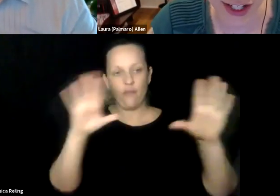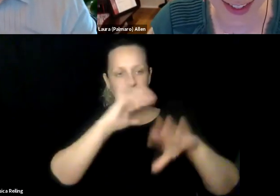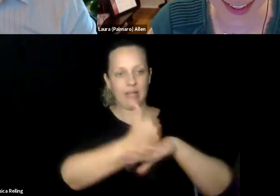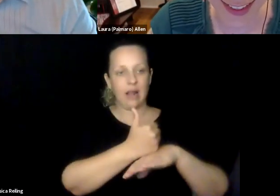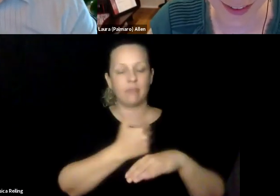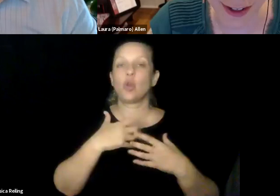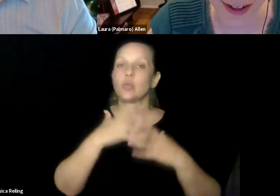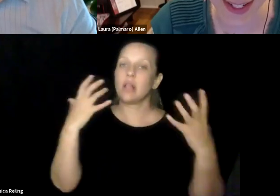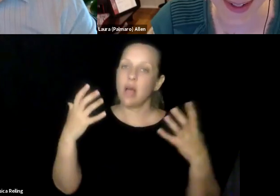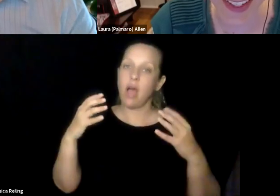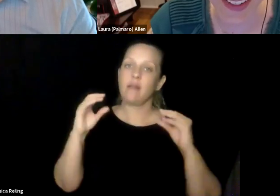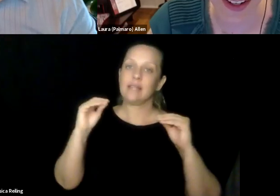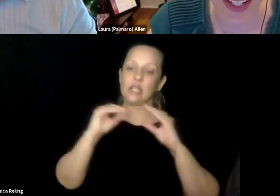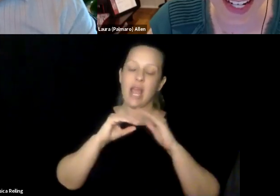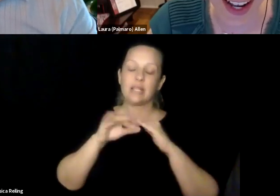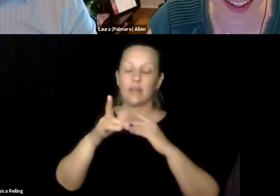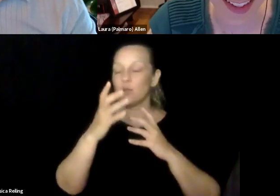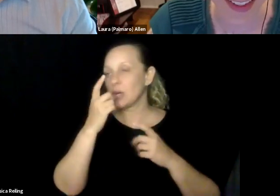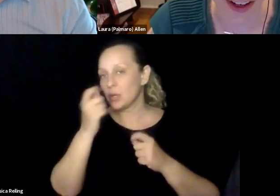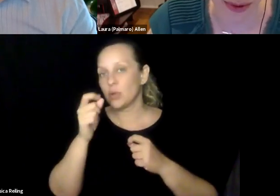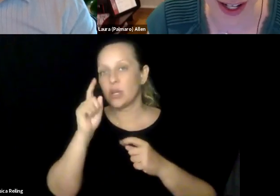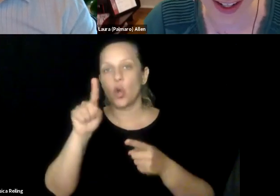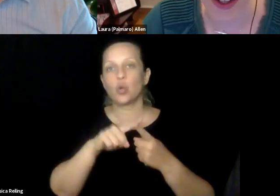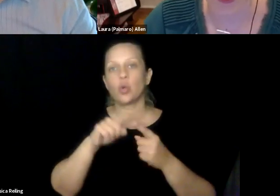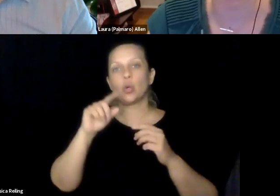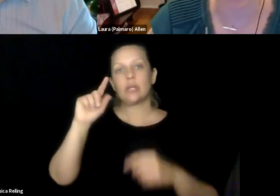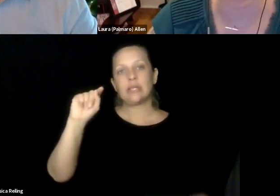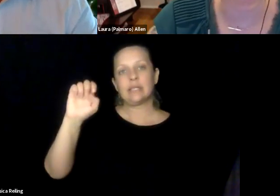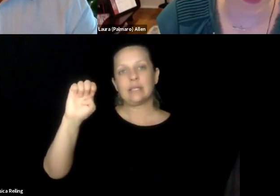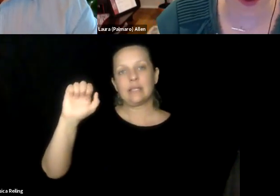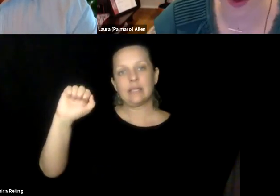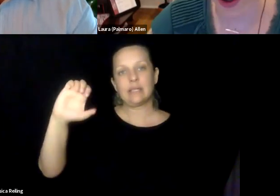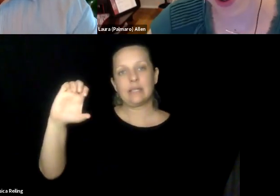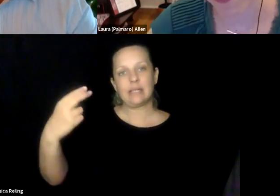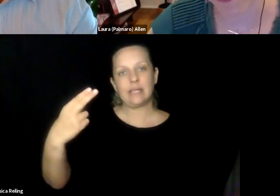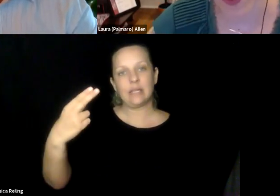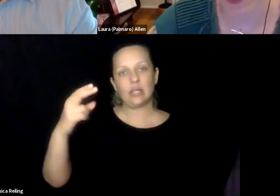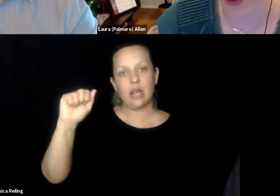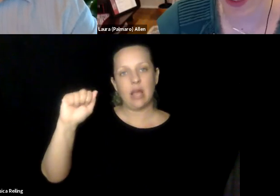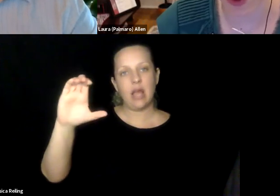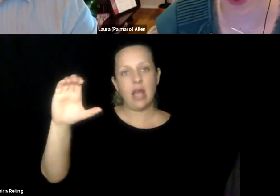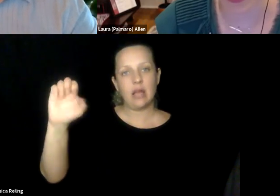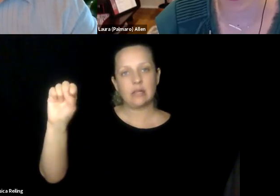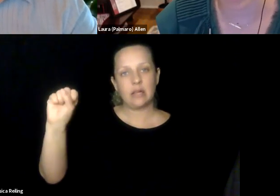ground running by building accessibly and inclusively. There's a lot of work going on in